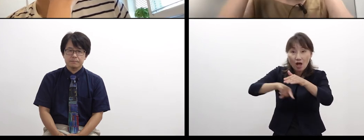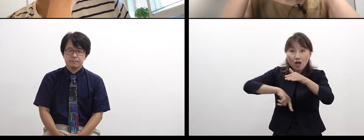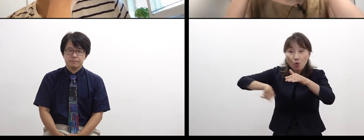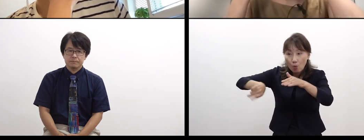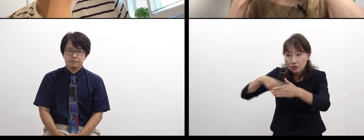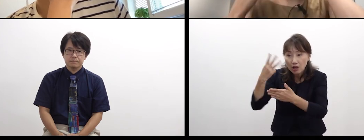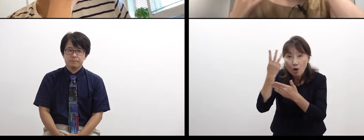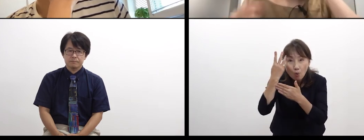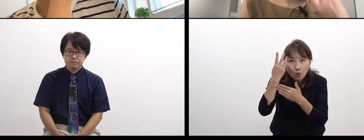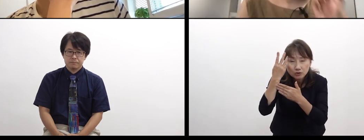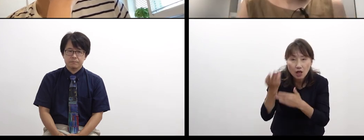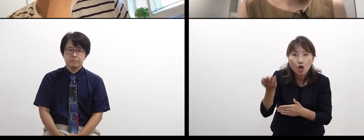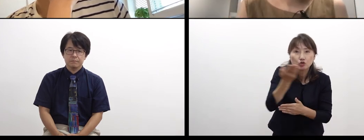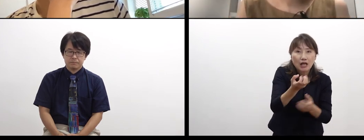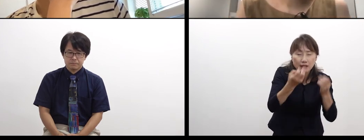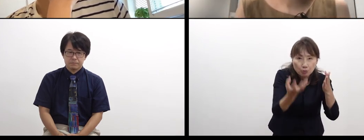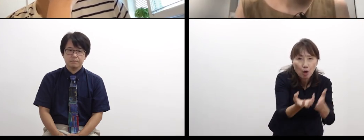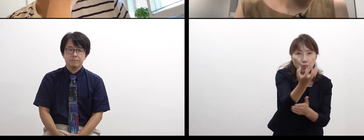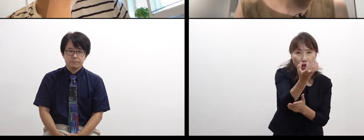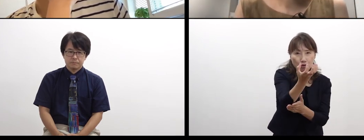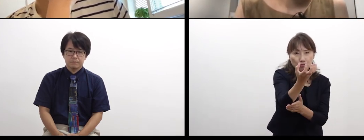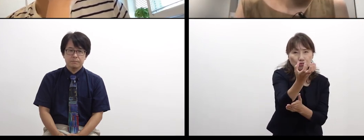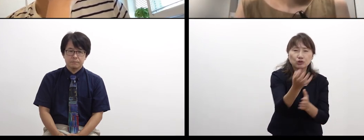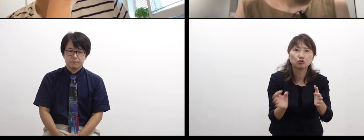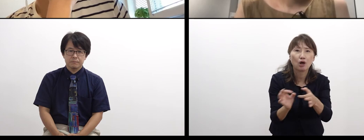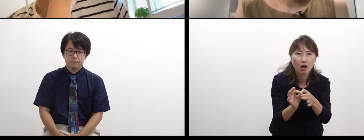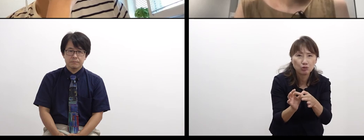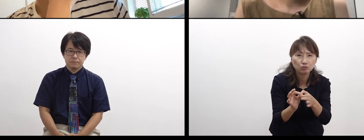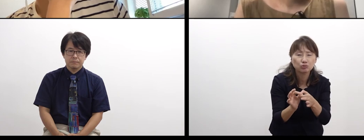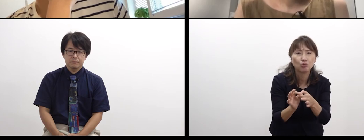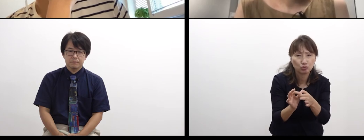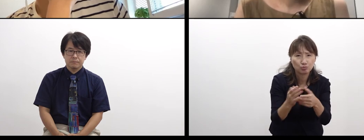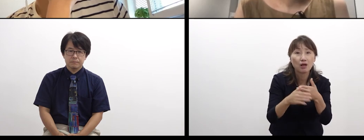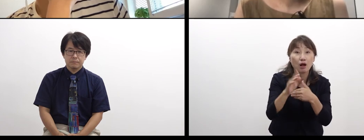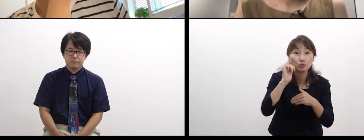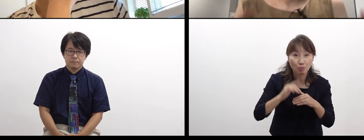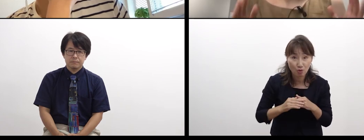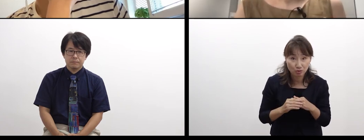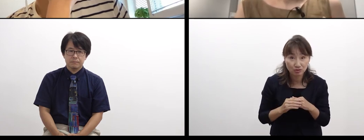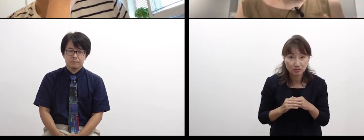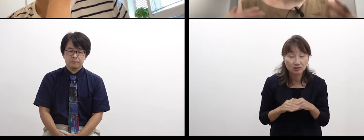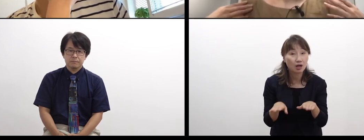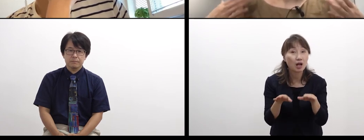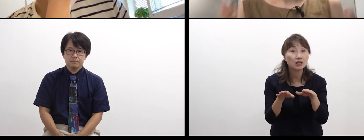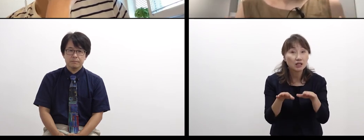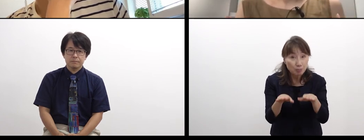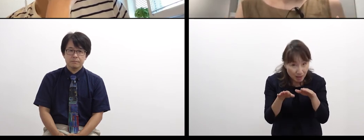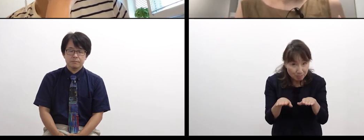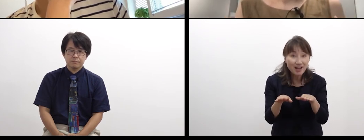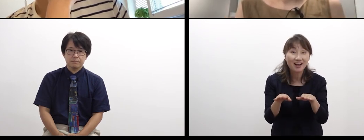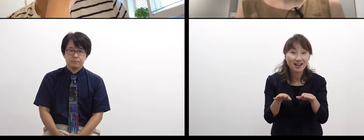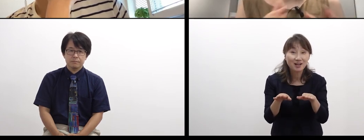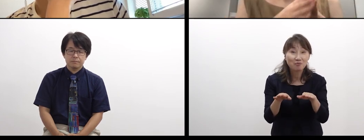referring to it. Even if I don’t feel like